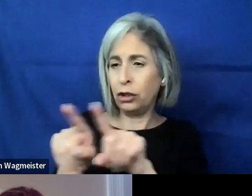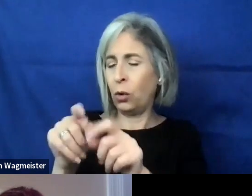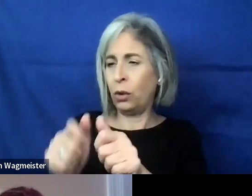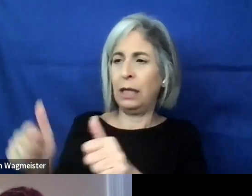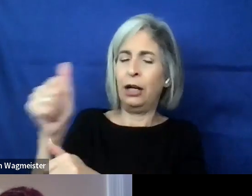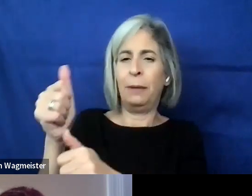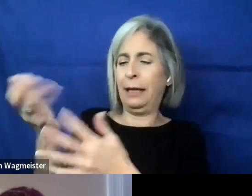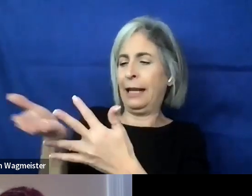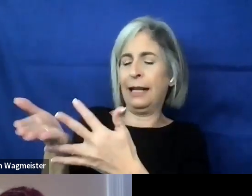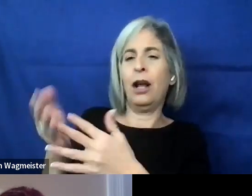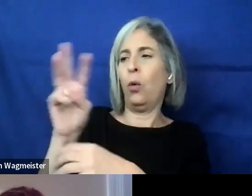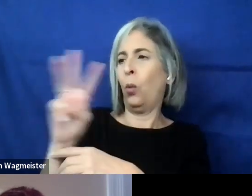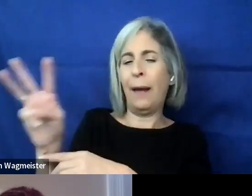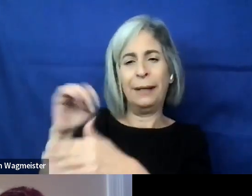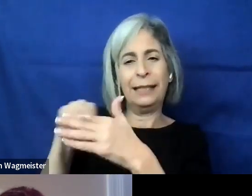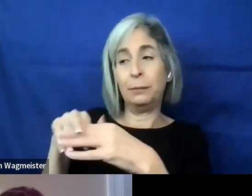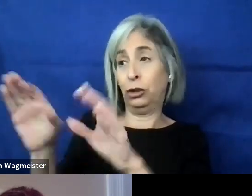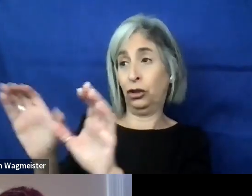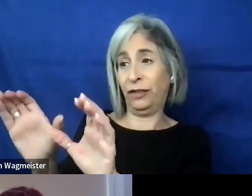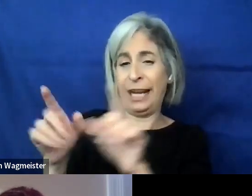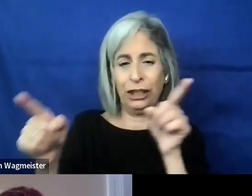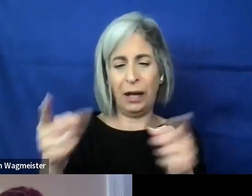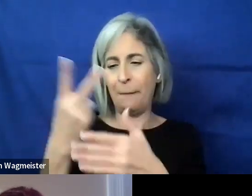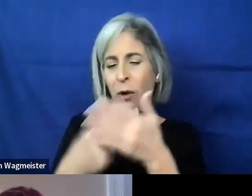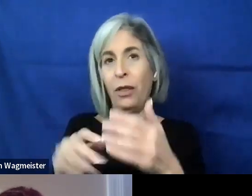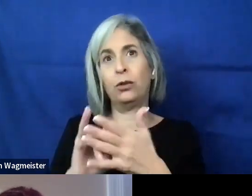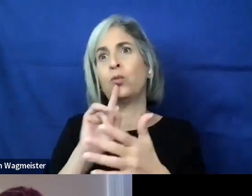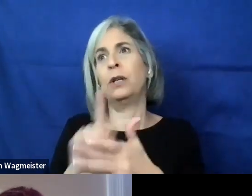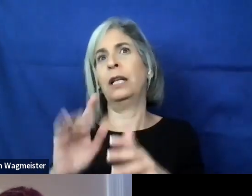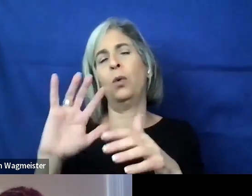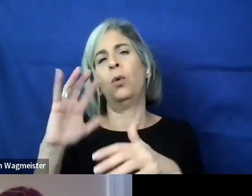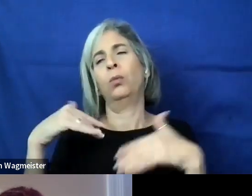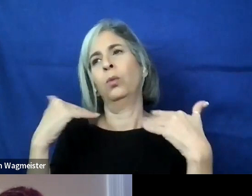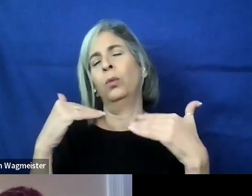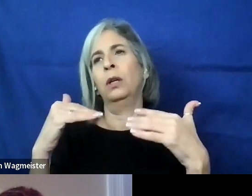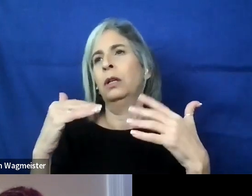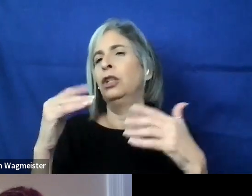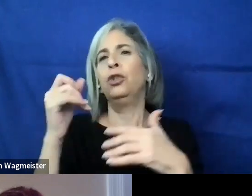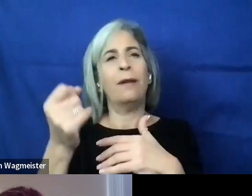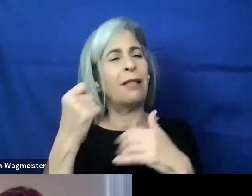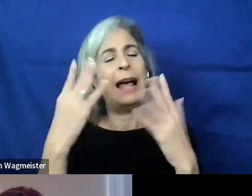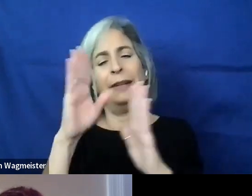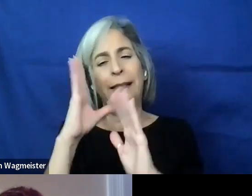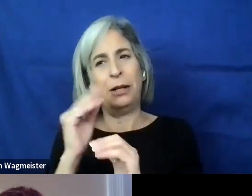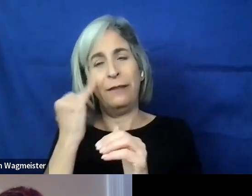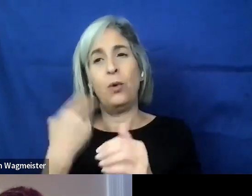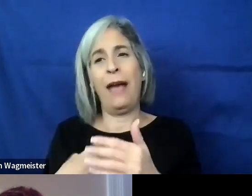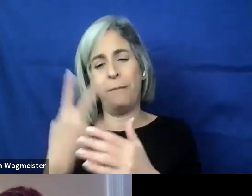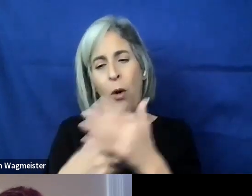web accessibility (WAS) certification. So that's a really well rounded professional and we appreciate you and your achievements